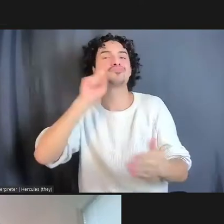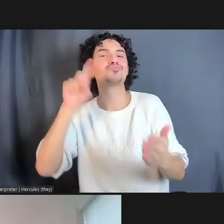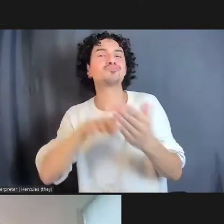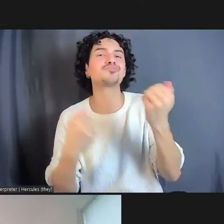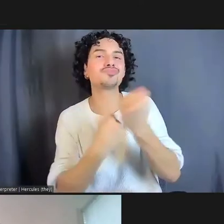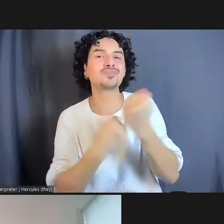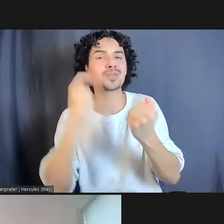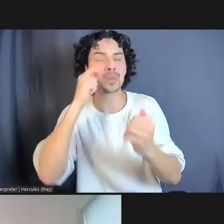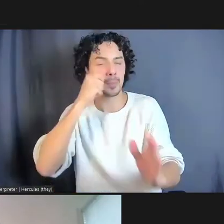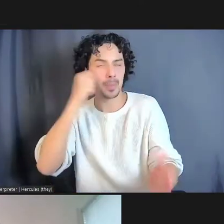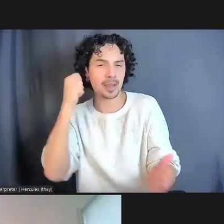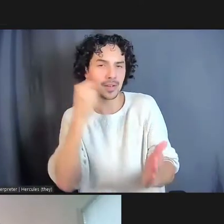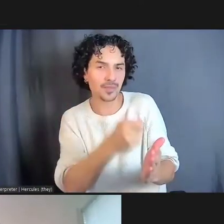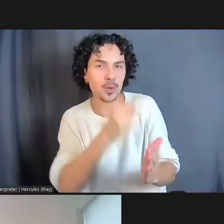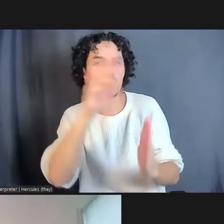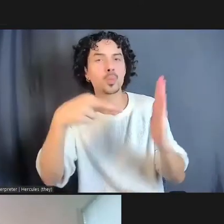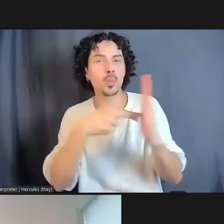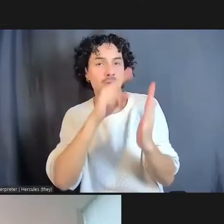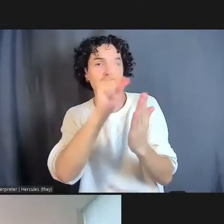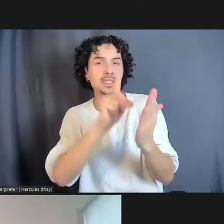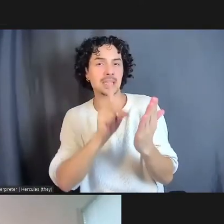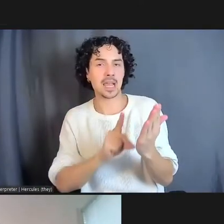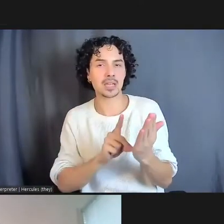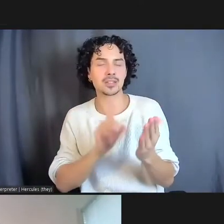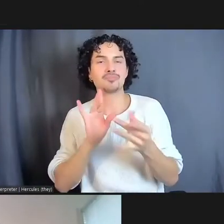the role of design in ending mass incarceration.